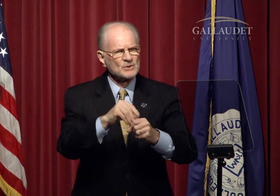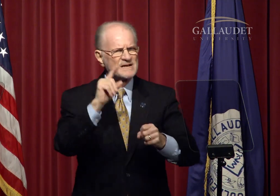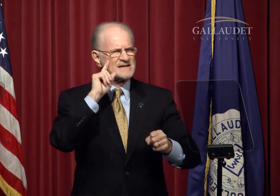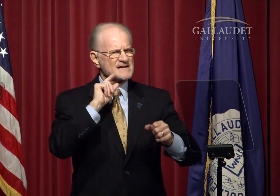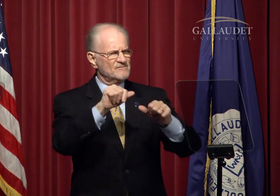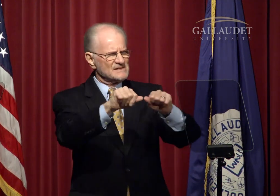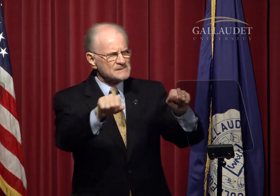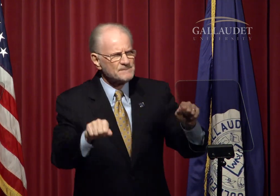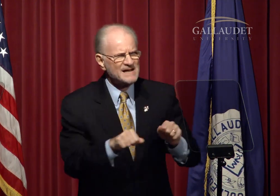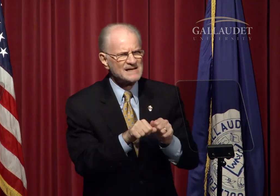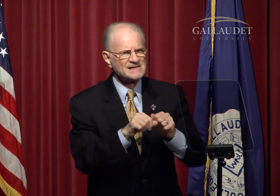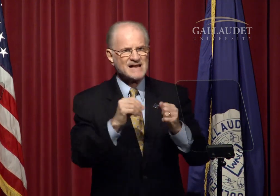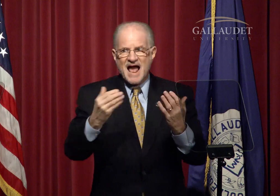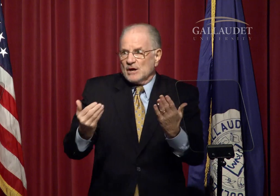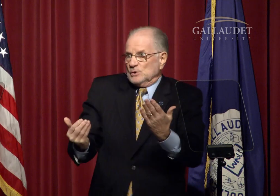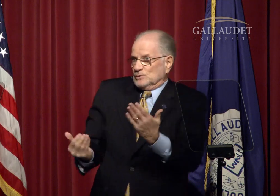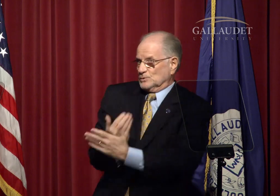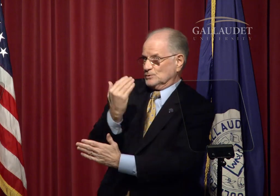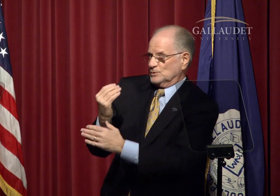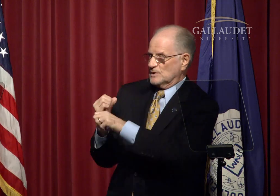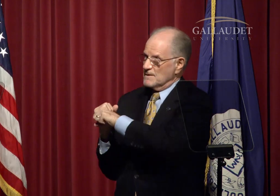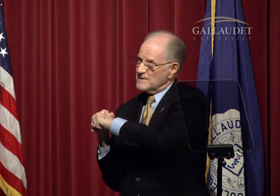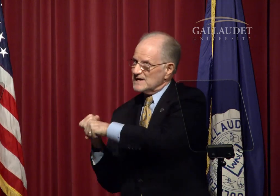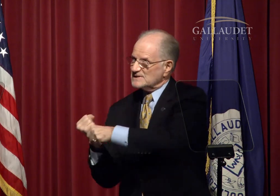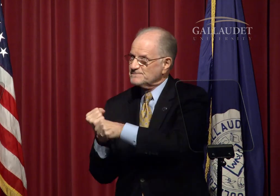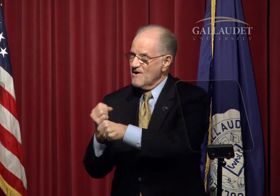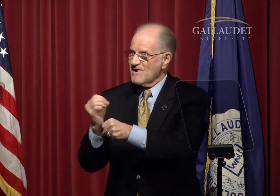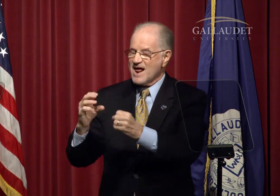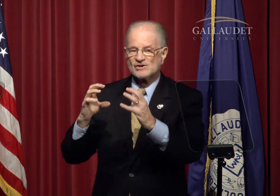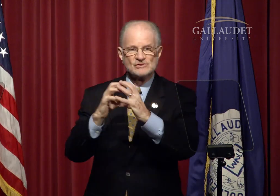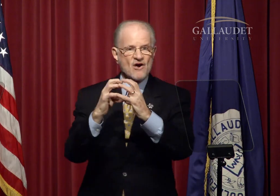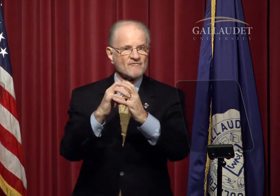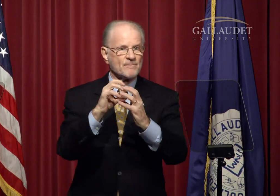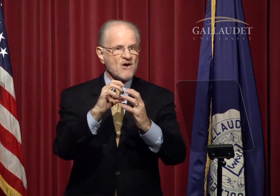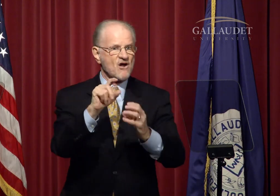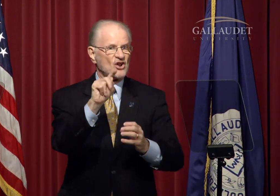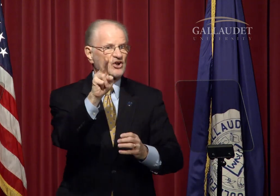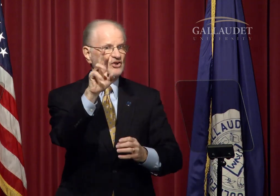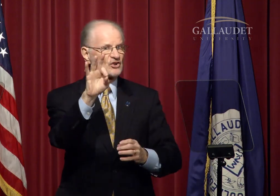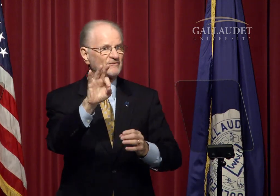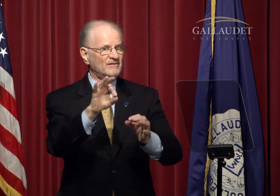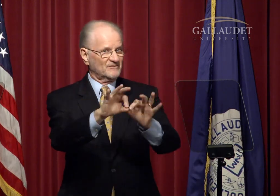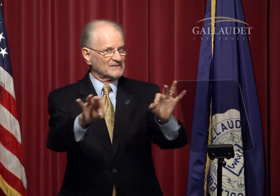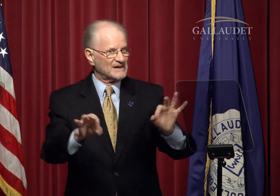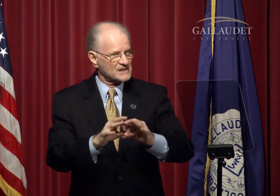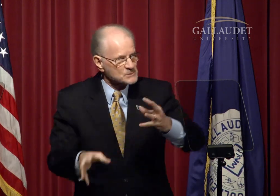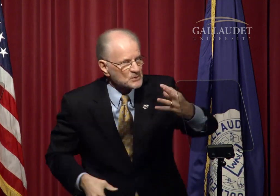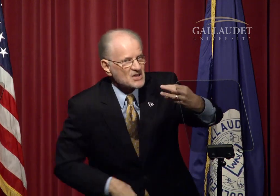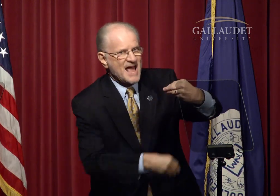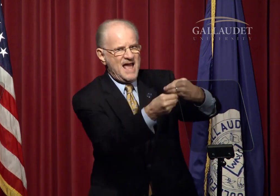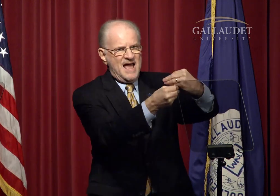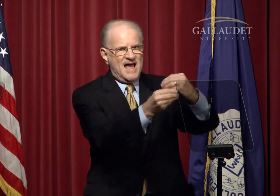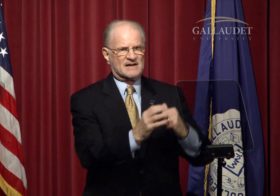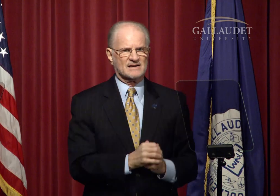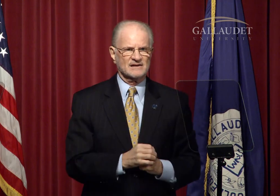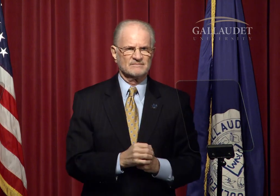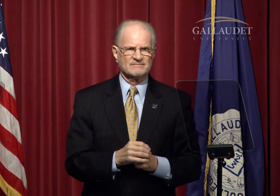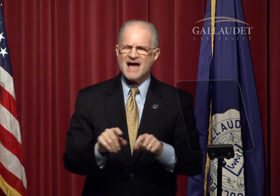The Field House was renovated to include DeafSpace and new baseball and softball turf fields